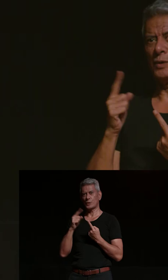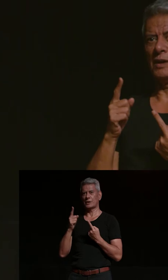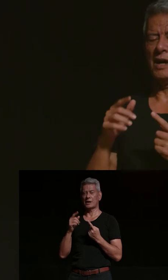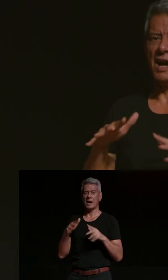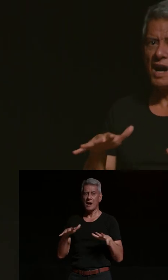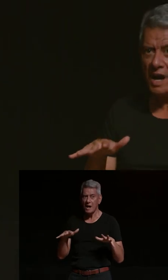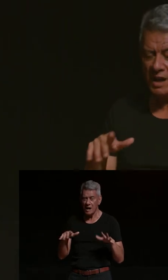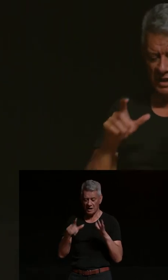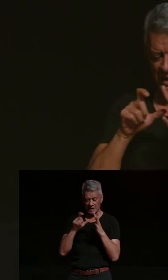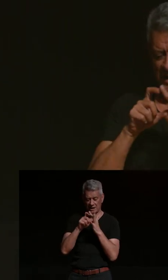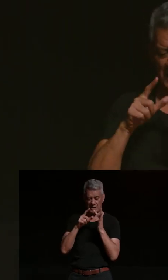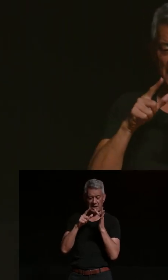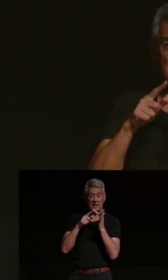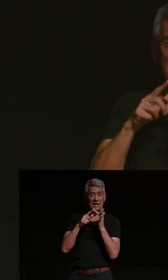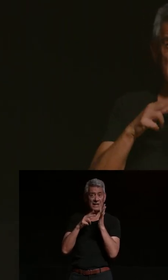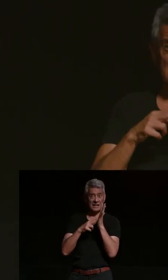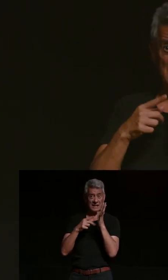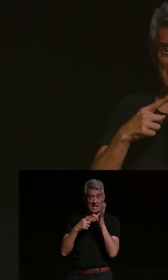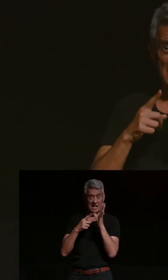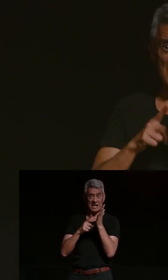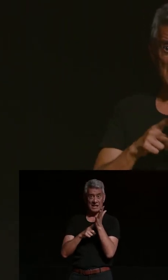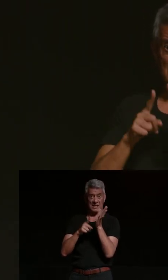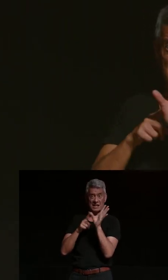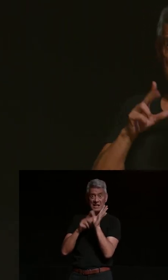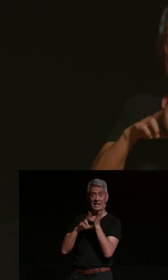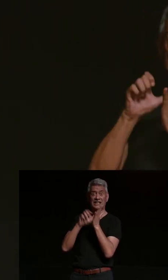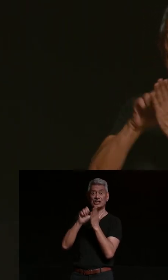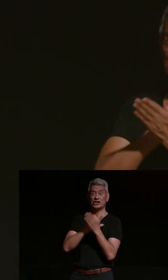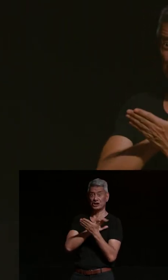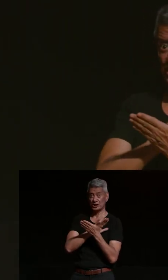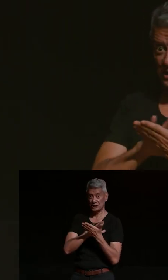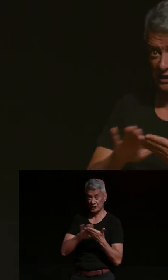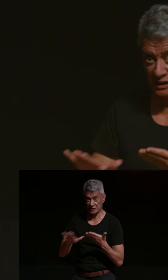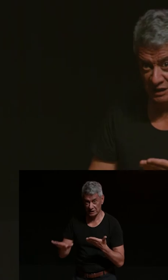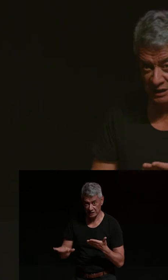dina lynch is our next speaker and i was just informed that she dropped an album this week uh